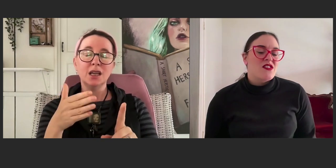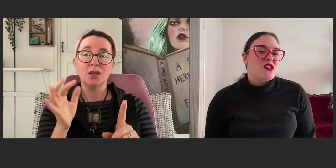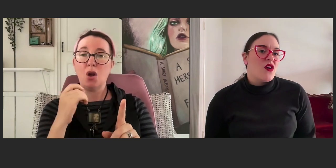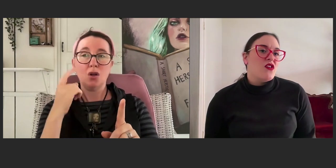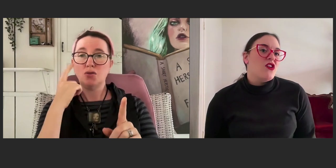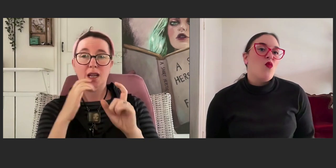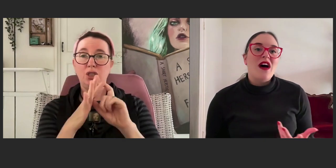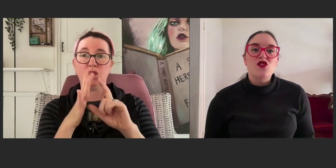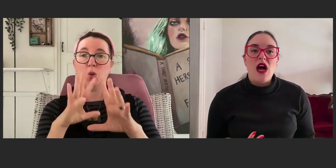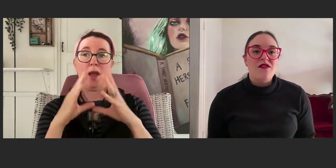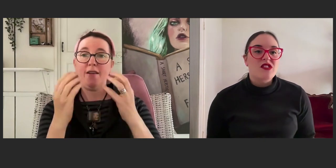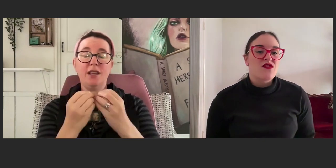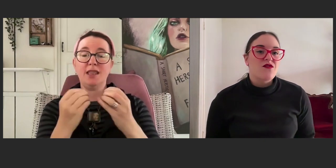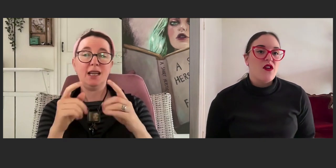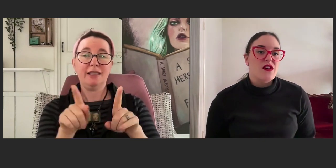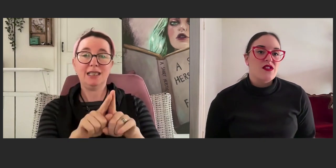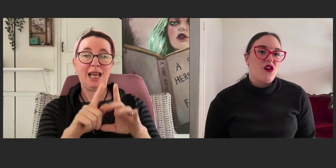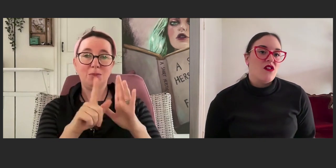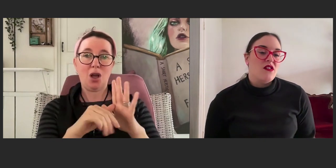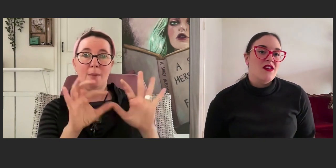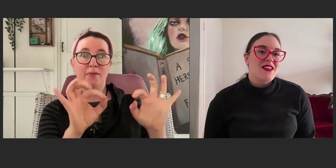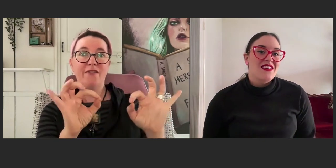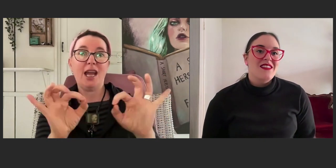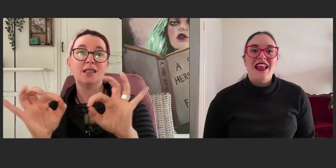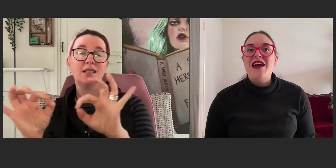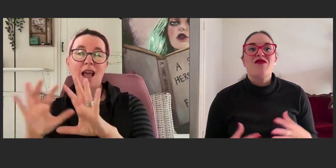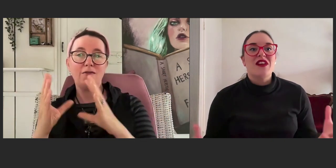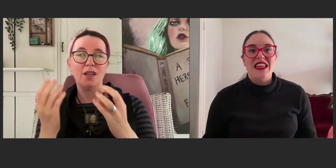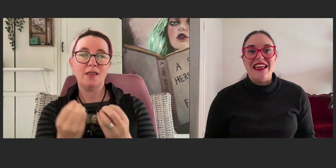So, one draft can focus on everything